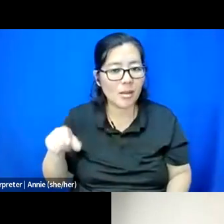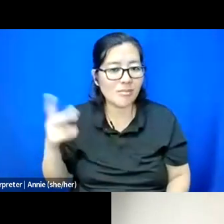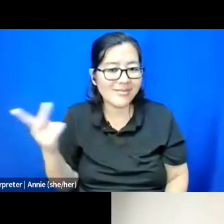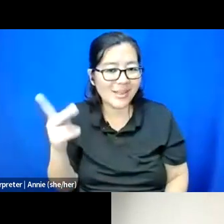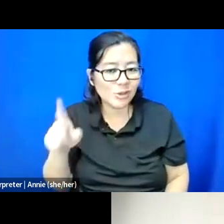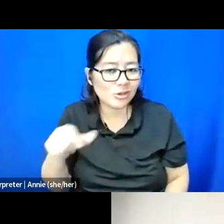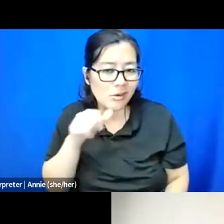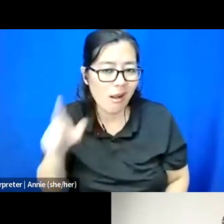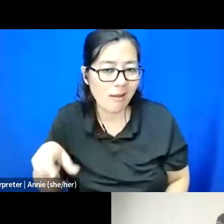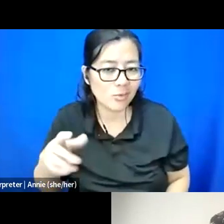Yeah.